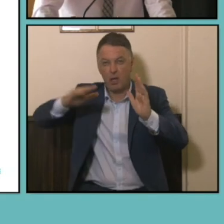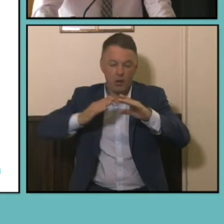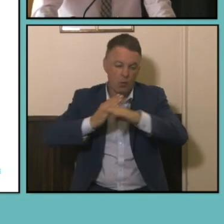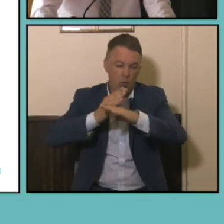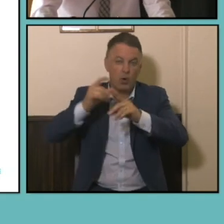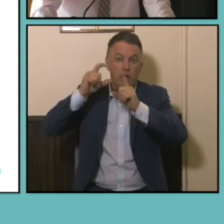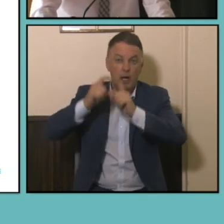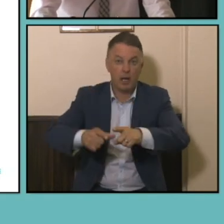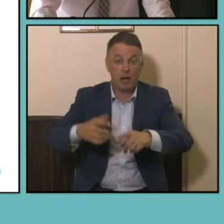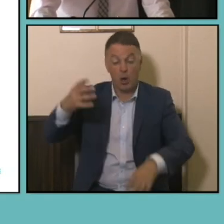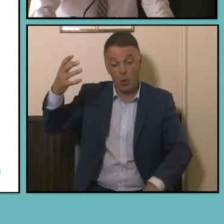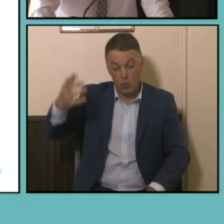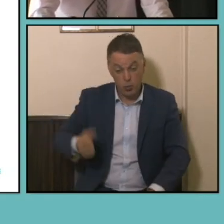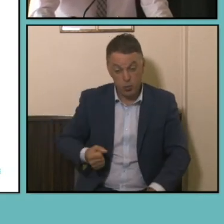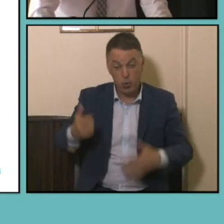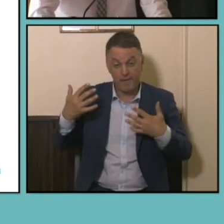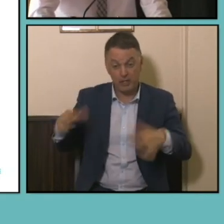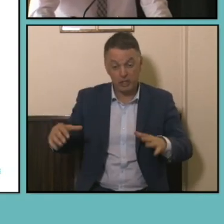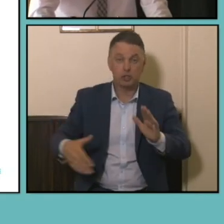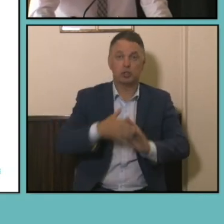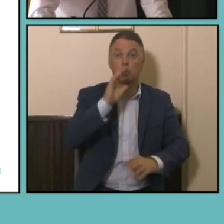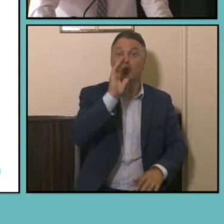lots of money and come home.